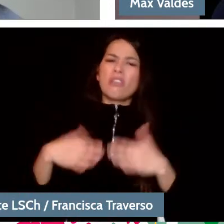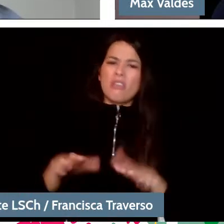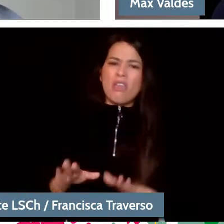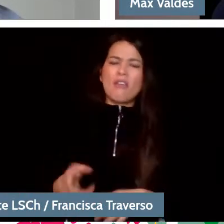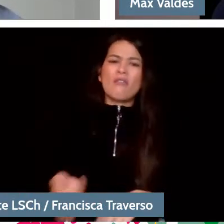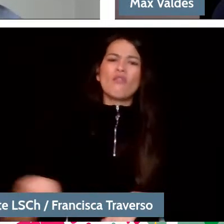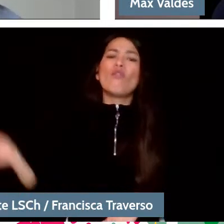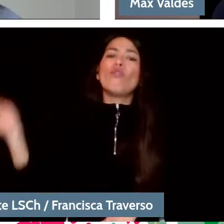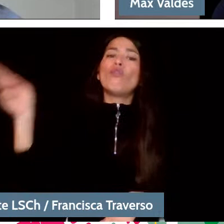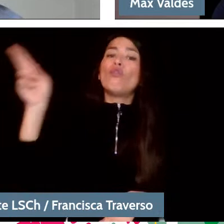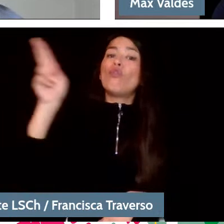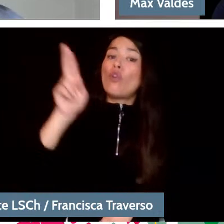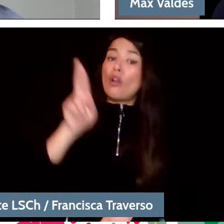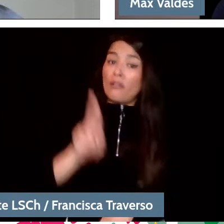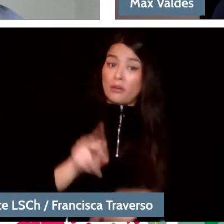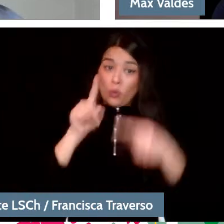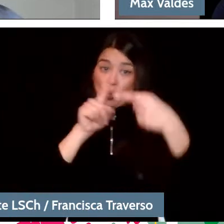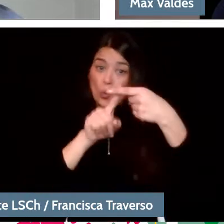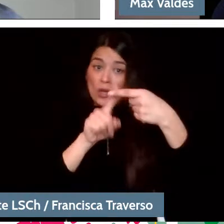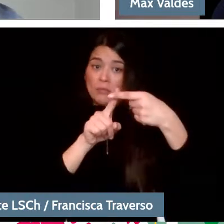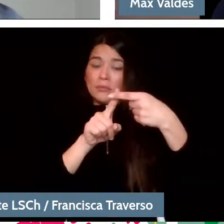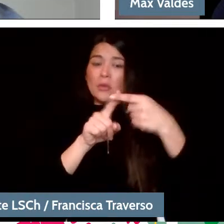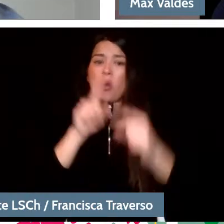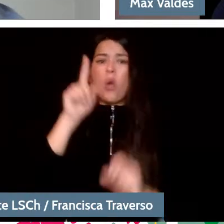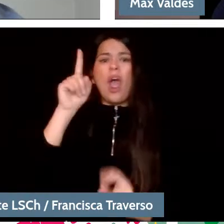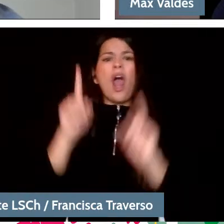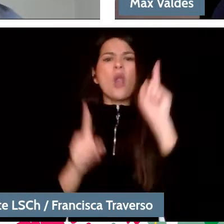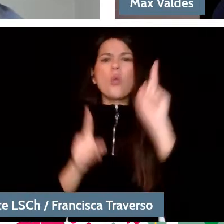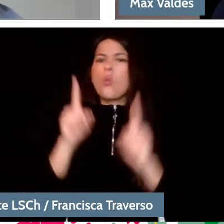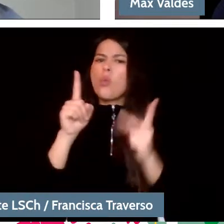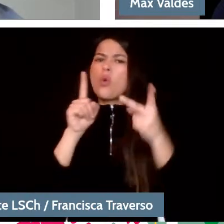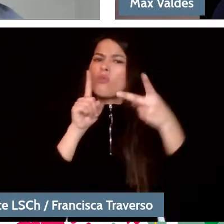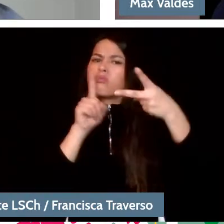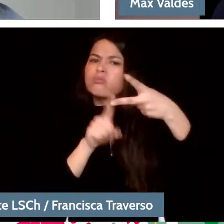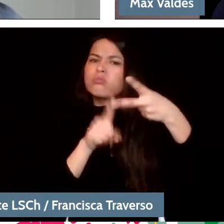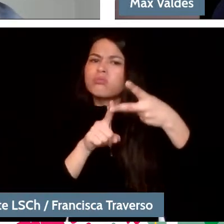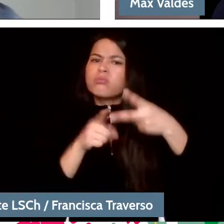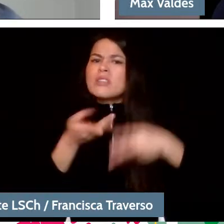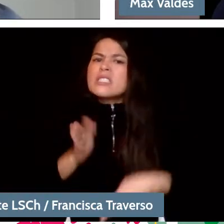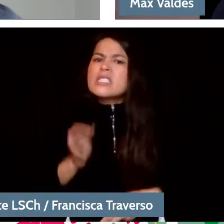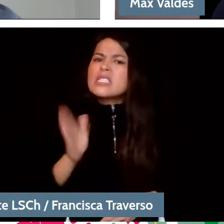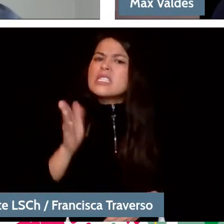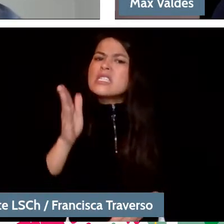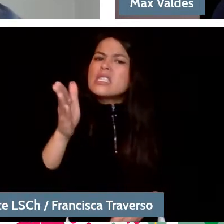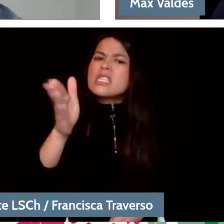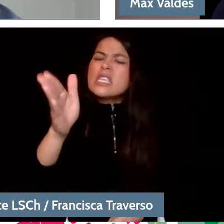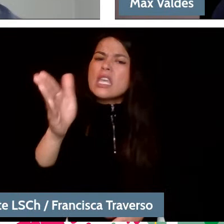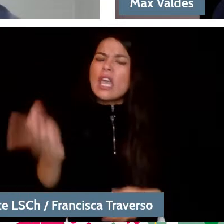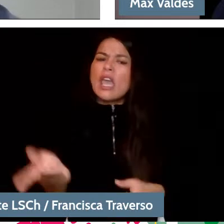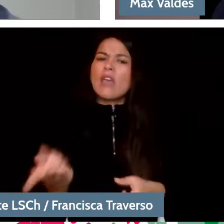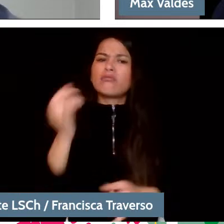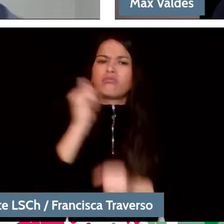And also another idea which is... for example, some orchestras have decided to continue broadcasting permanently beyond continuing to work live.